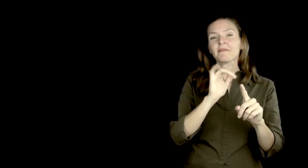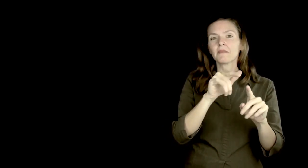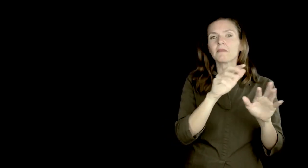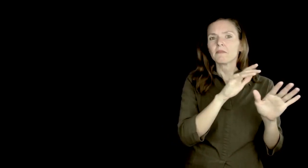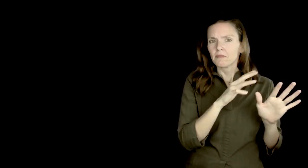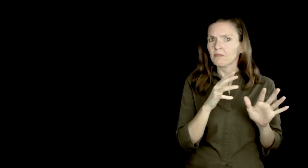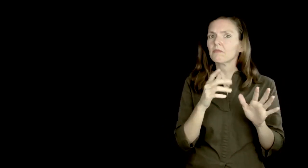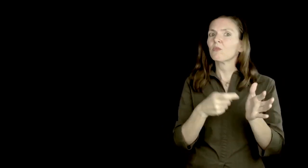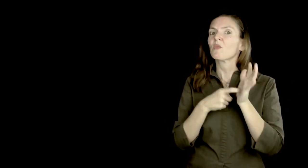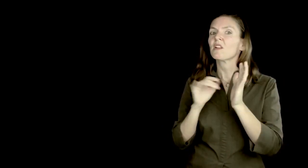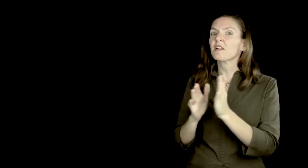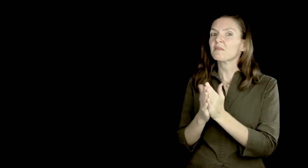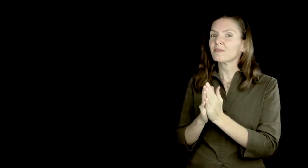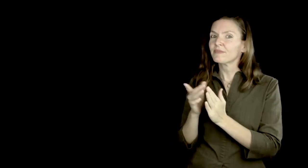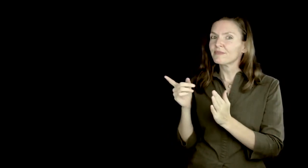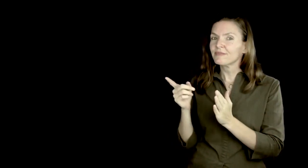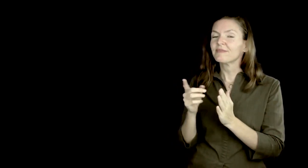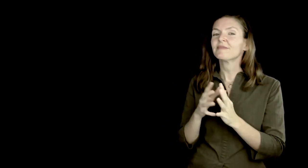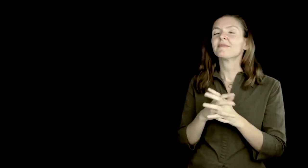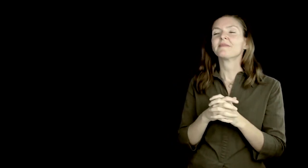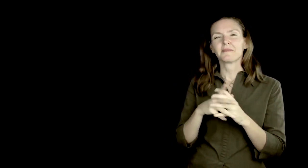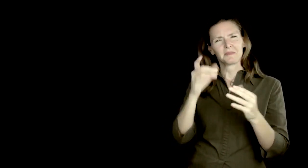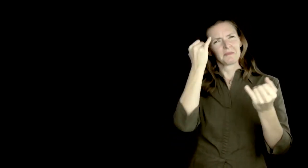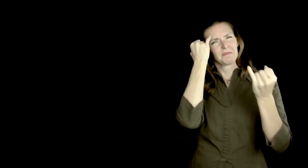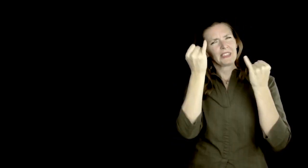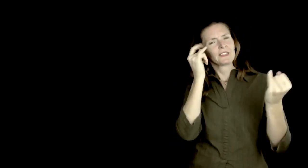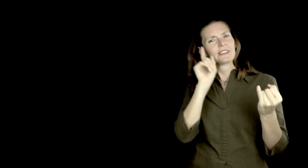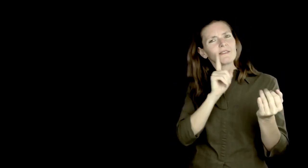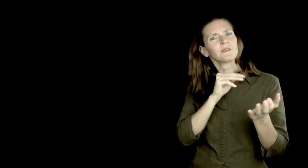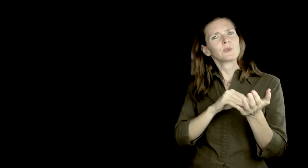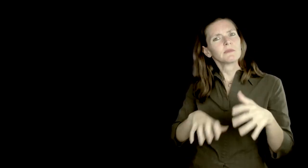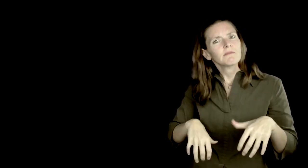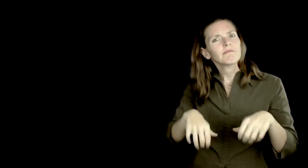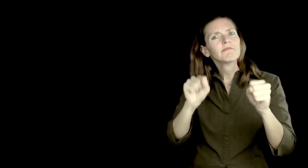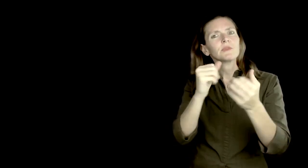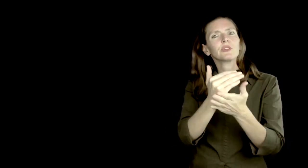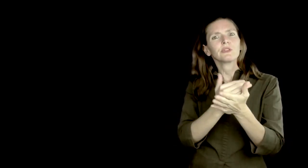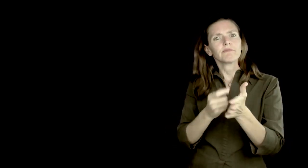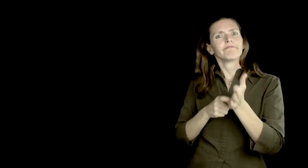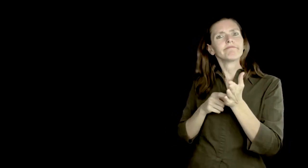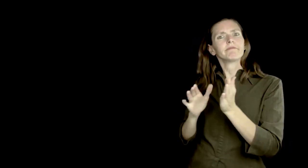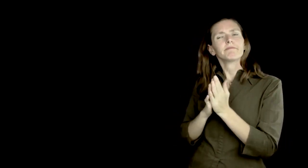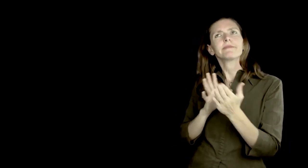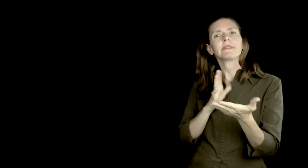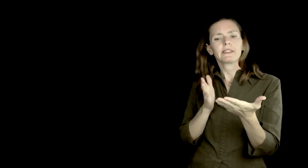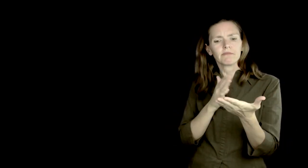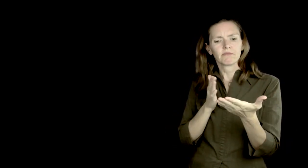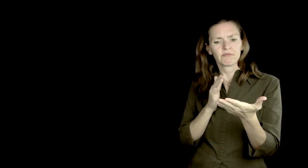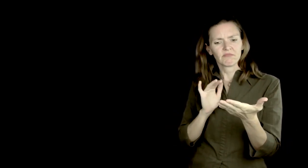Imagine deaf students taking a course and having to read this required book? Thumbing through the book,